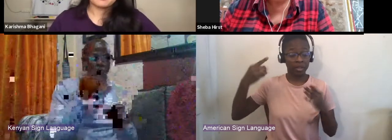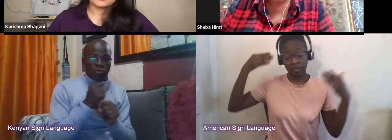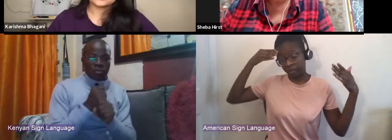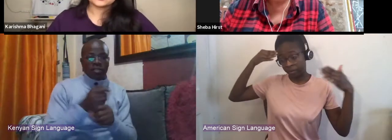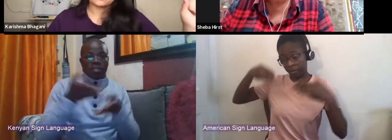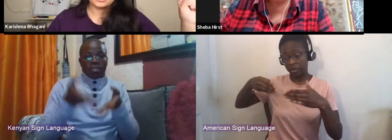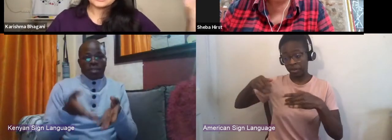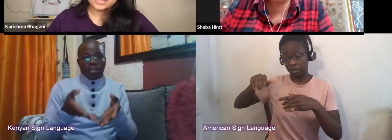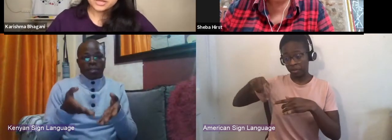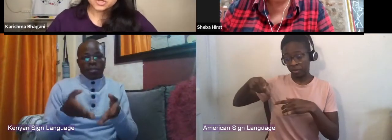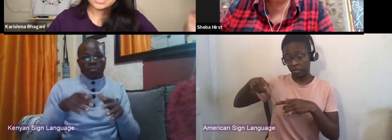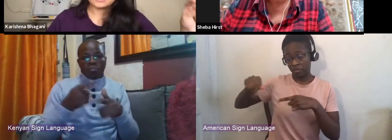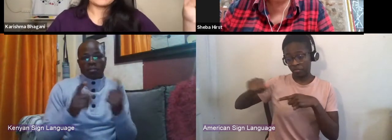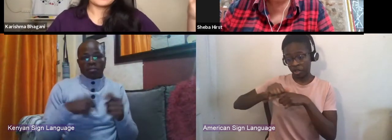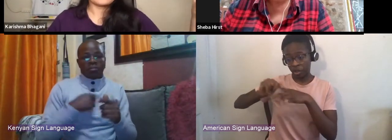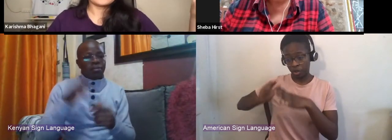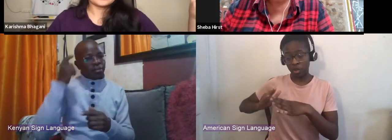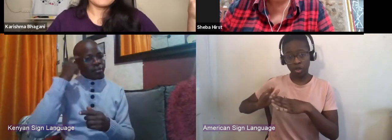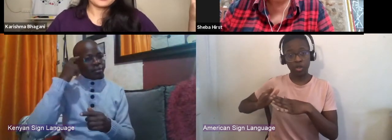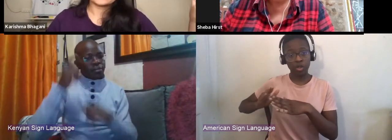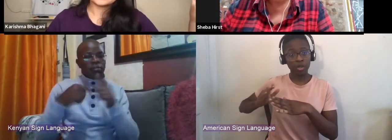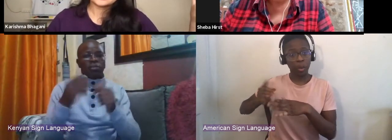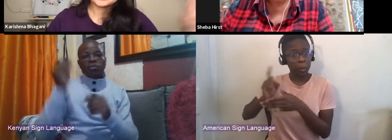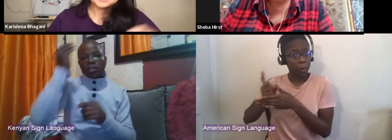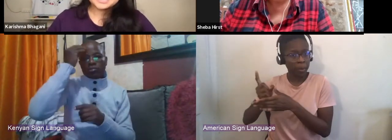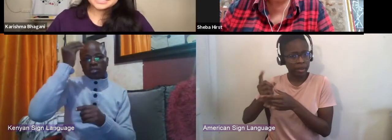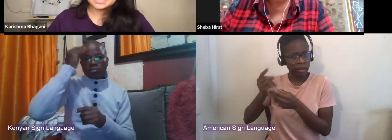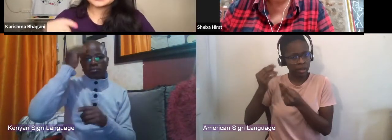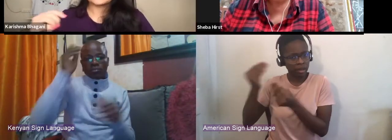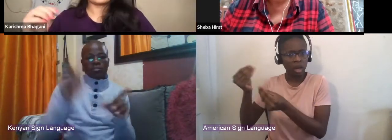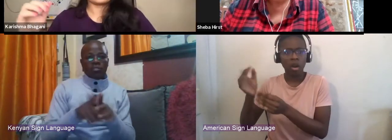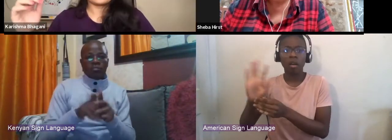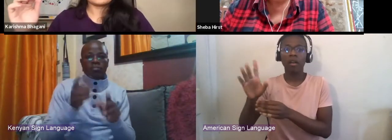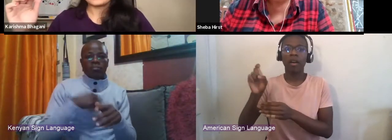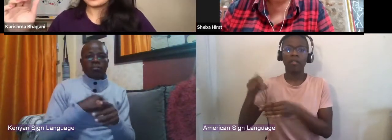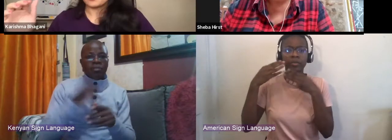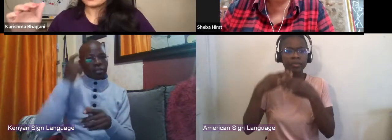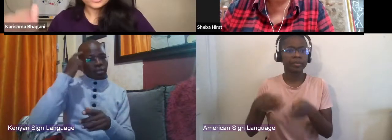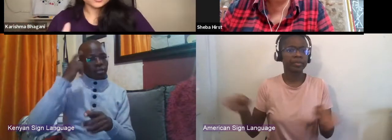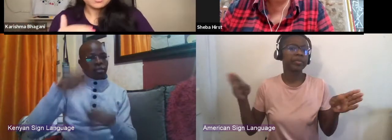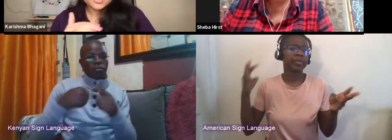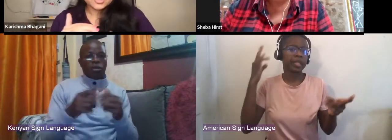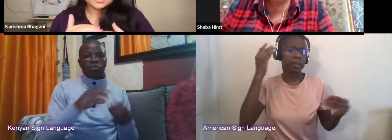about education and we're then thinking about statistics and then we're then thinking about national budgets.